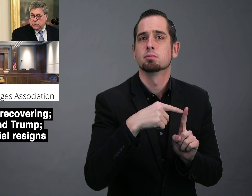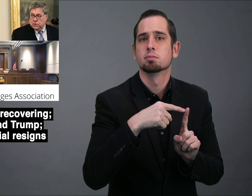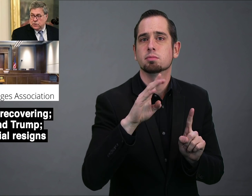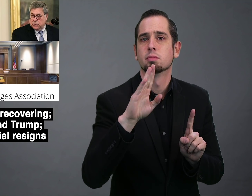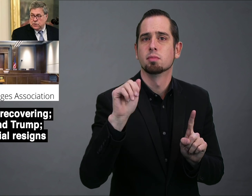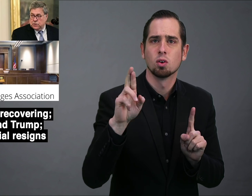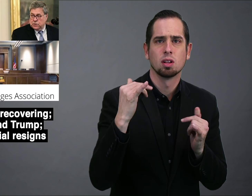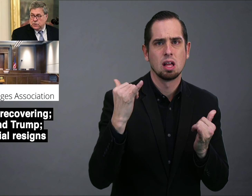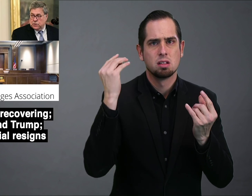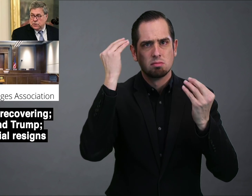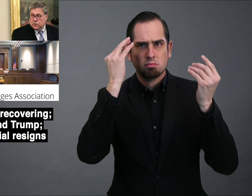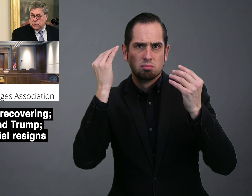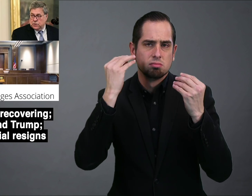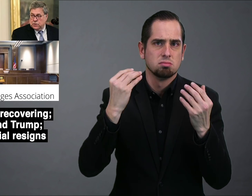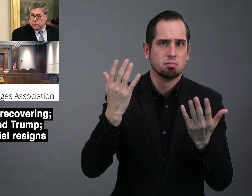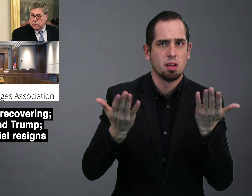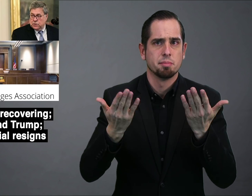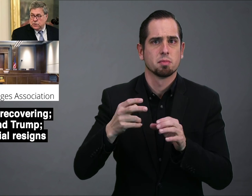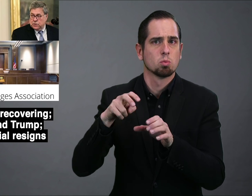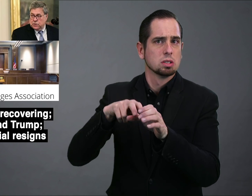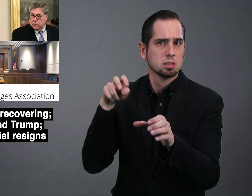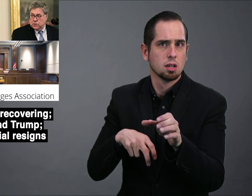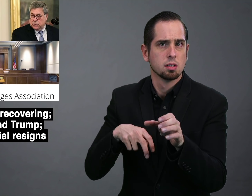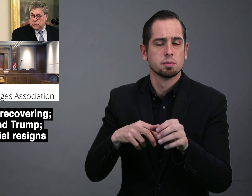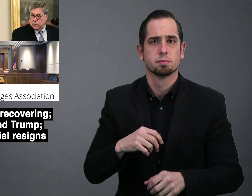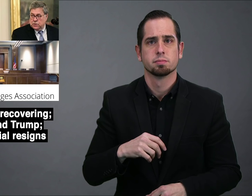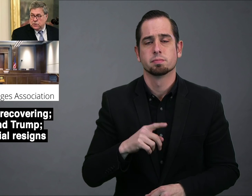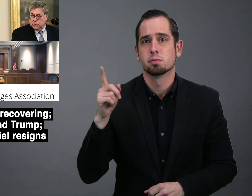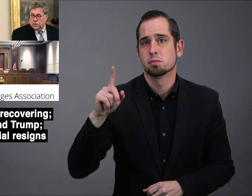and Barr is considering resigning.